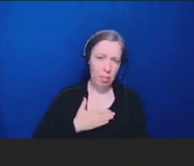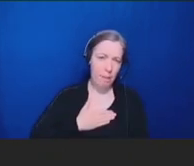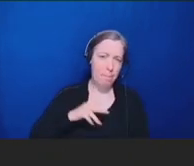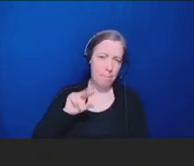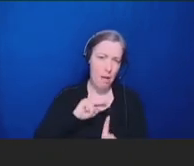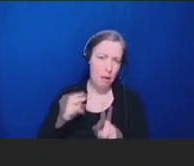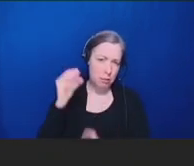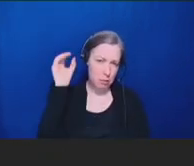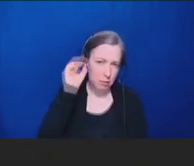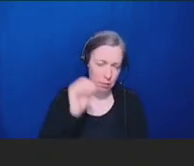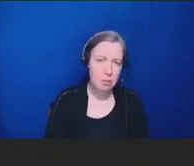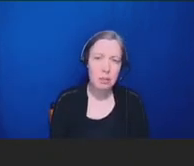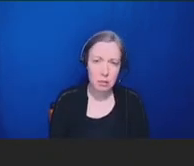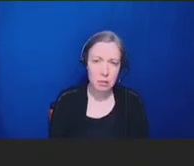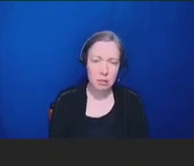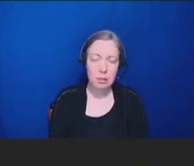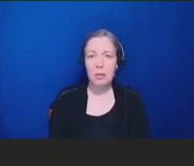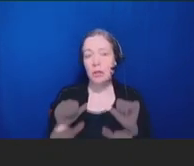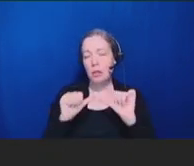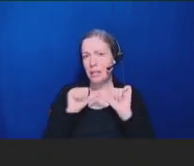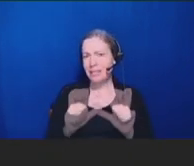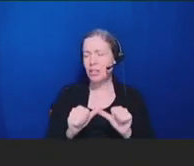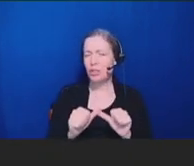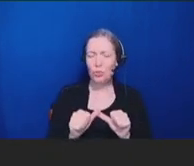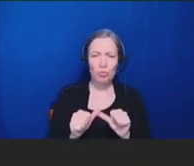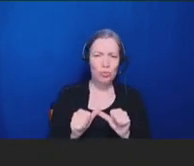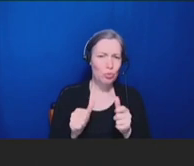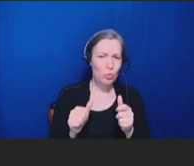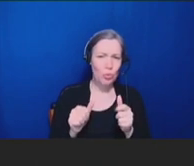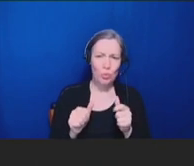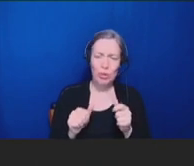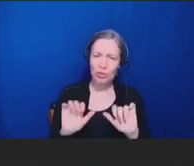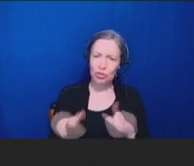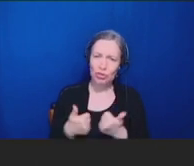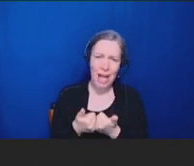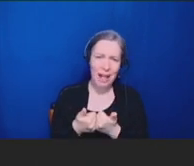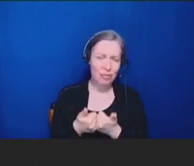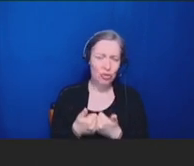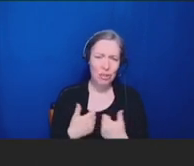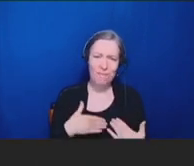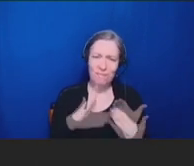the continuing and growing challenge of medical misinformation and disinformation. I'm going